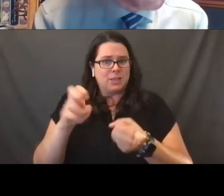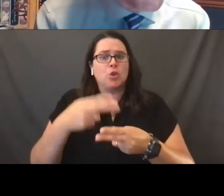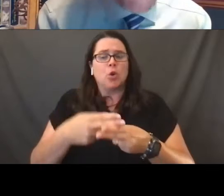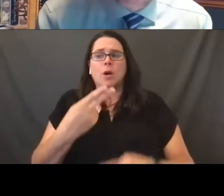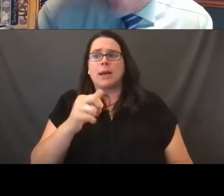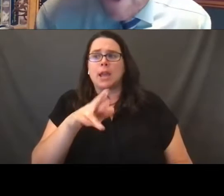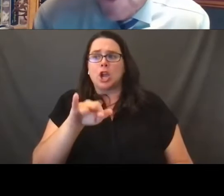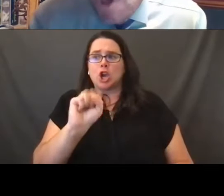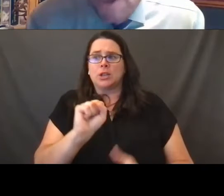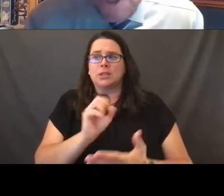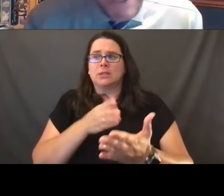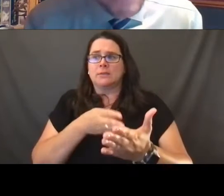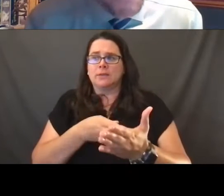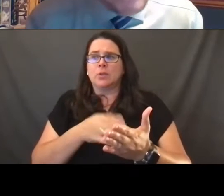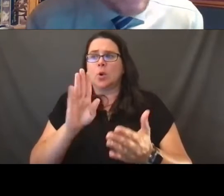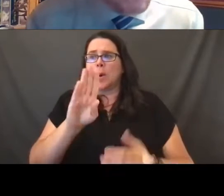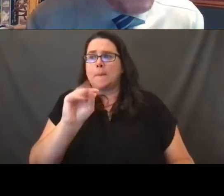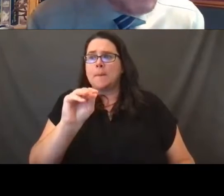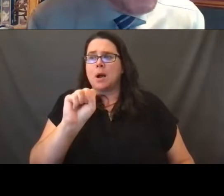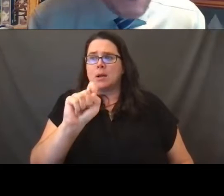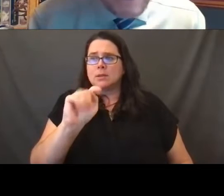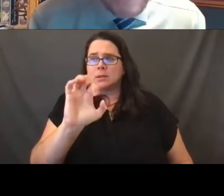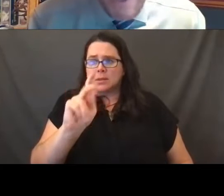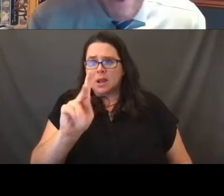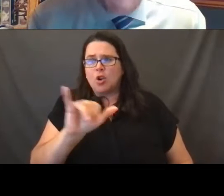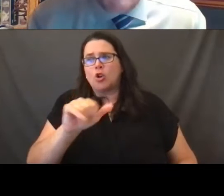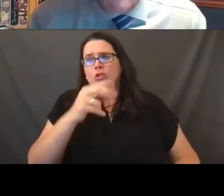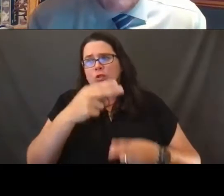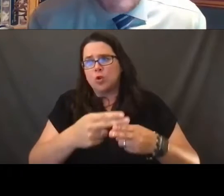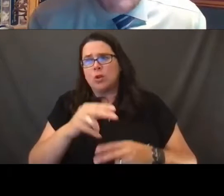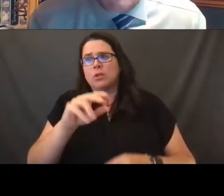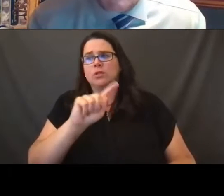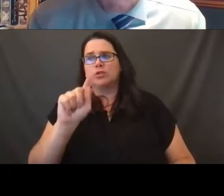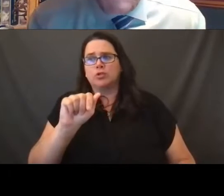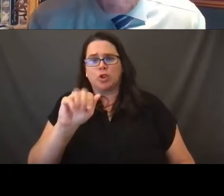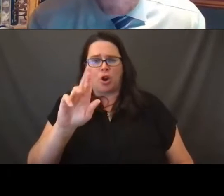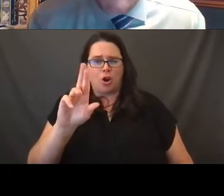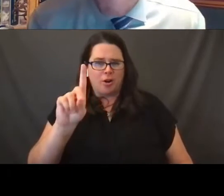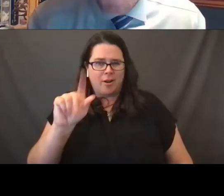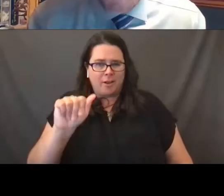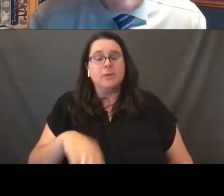whereas they called Bostock, you may know it, and also Zarda the United States Supreme Court